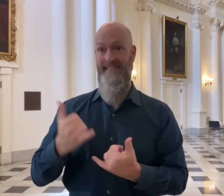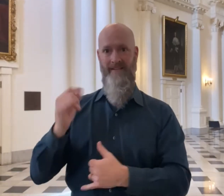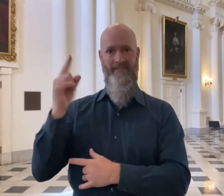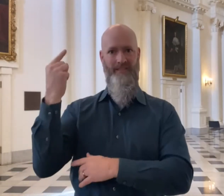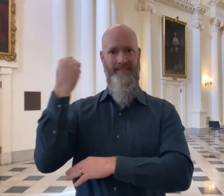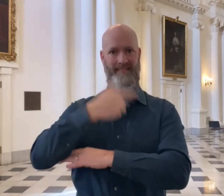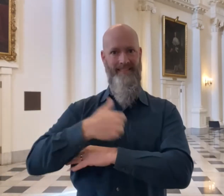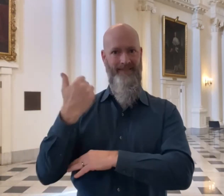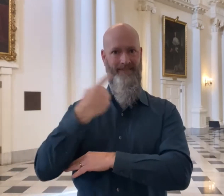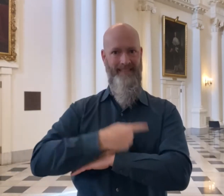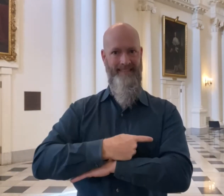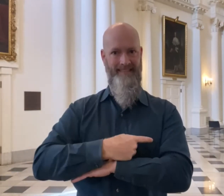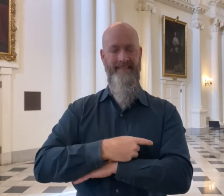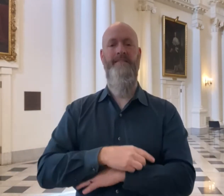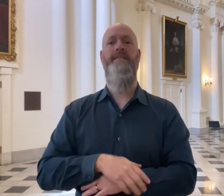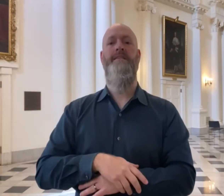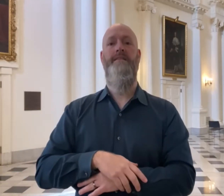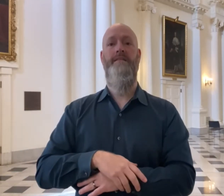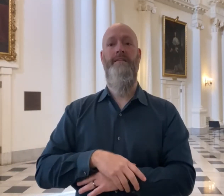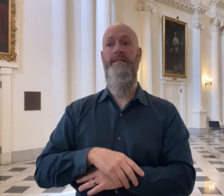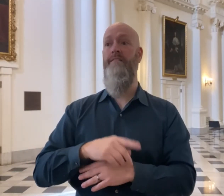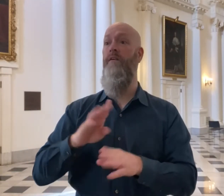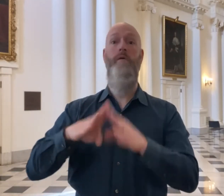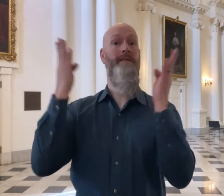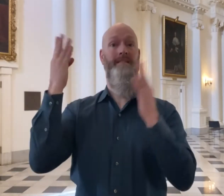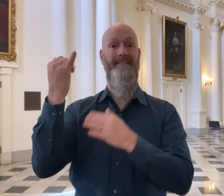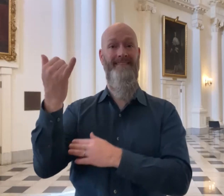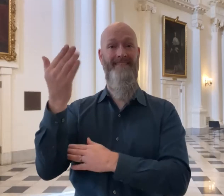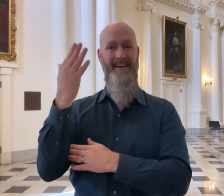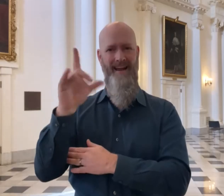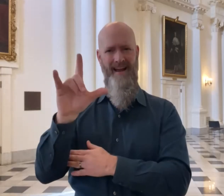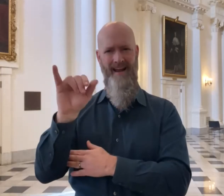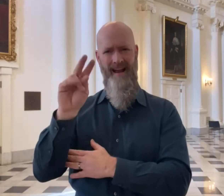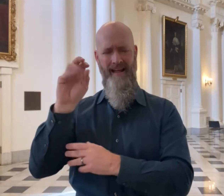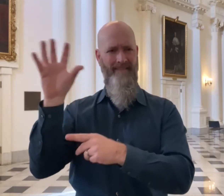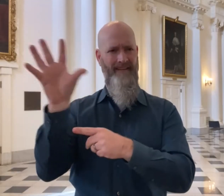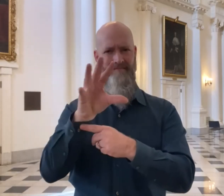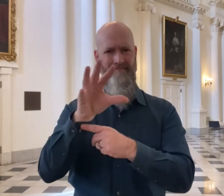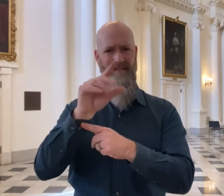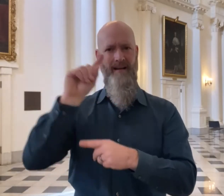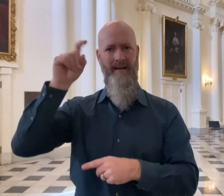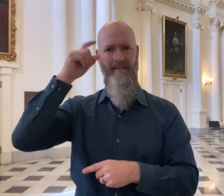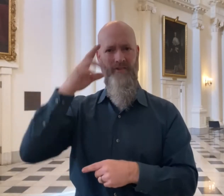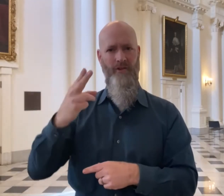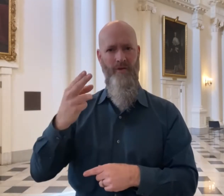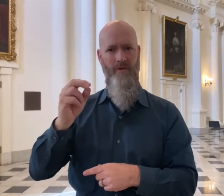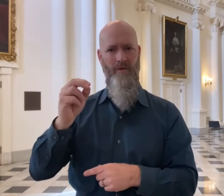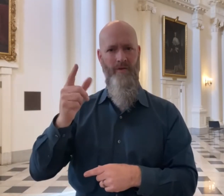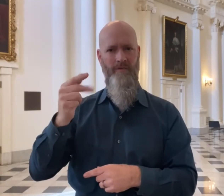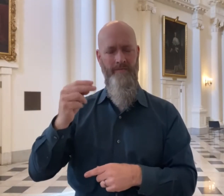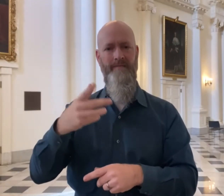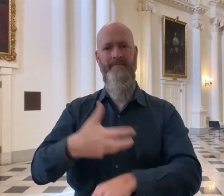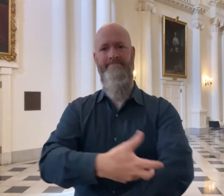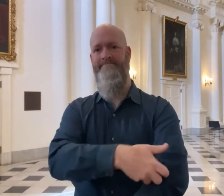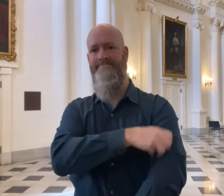This morning, the press conference opened with Governor Hogan rolling up his sleeves